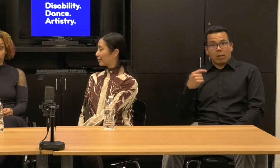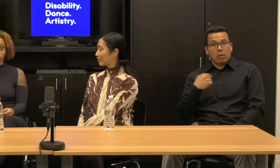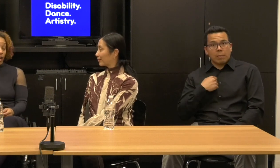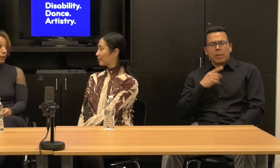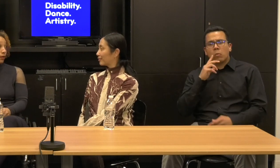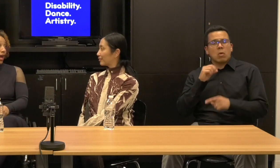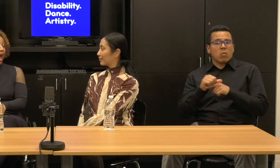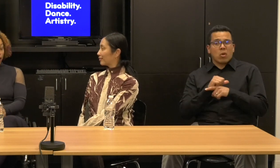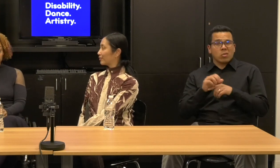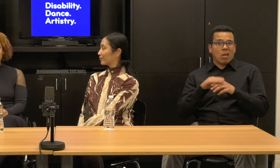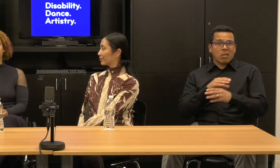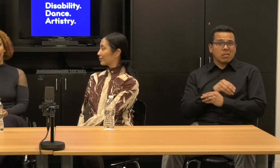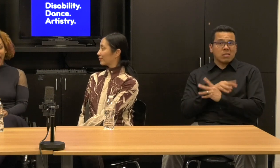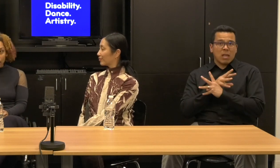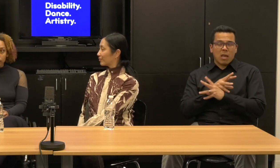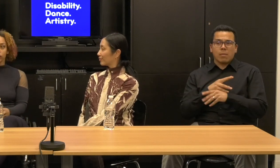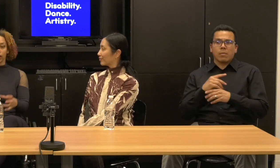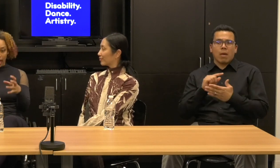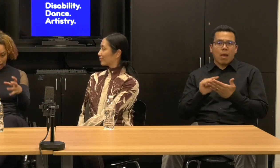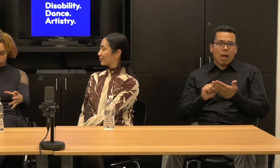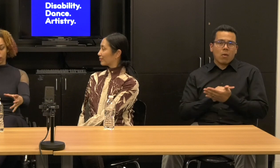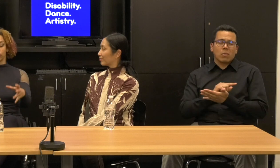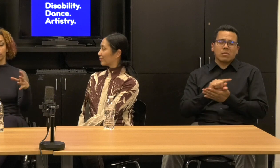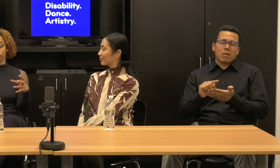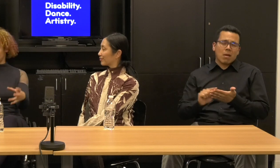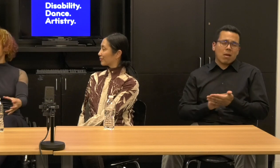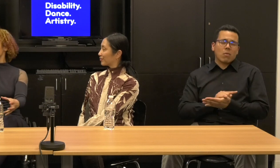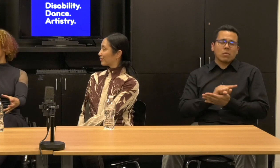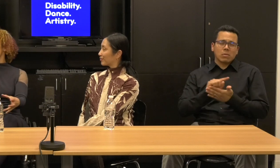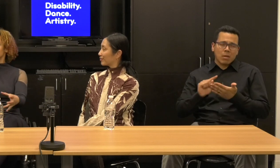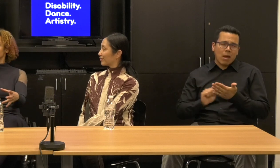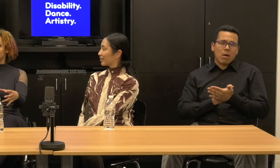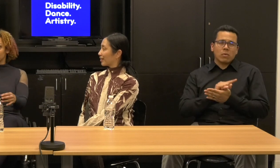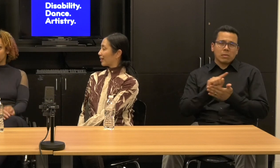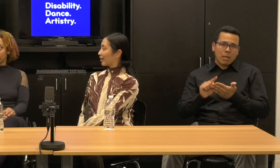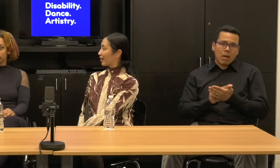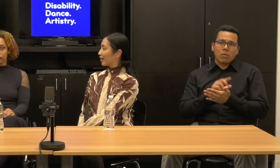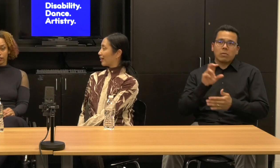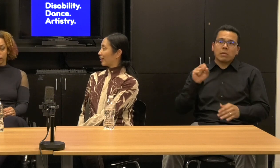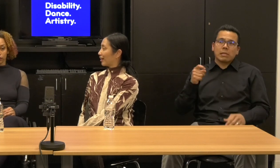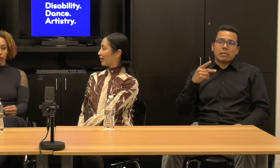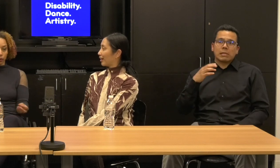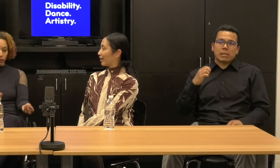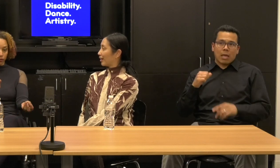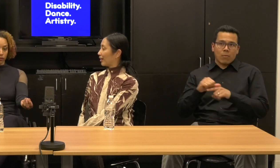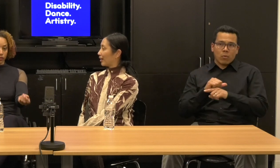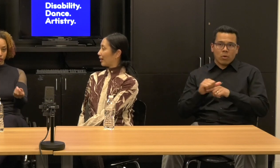by skype hours and hours and hours of skype rehearsal So, and you know, going through